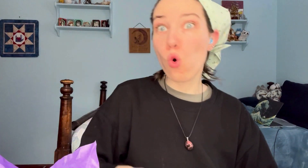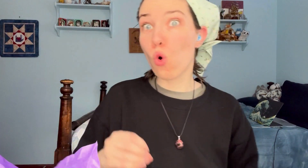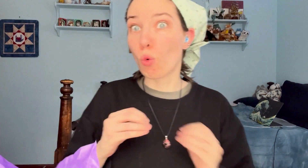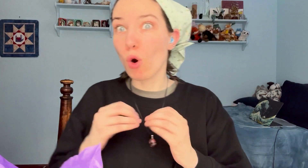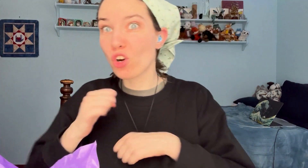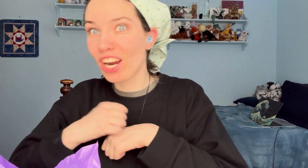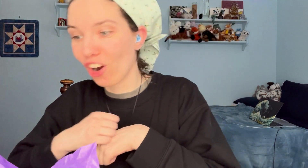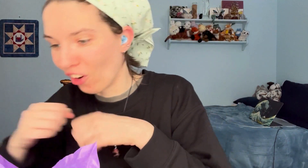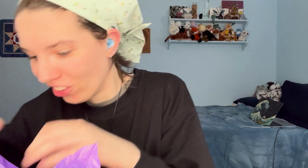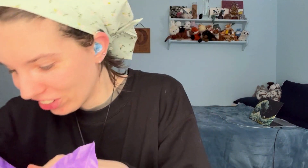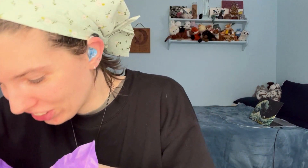More crystals!